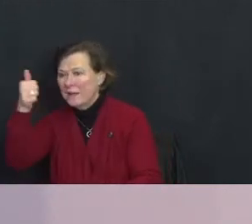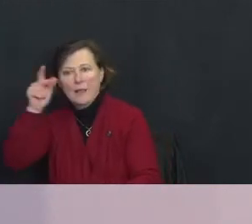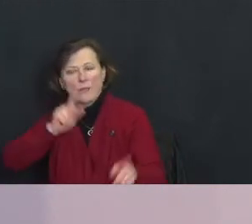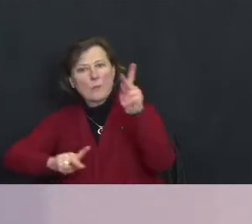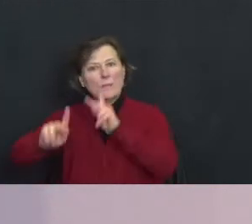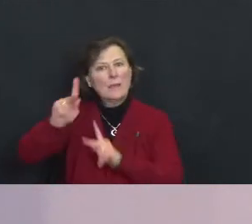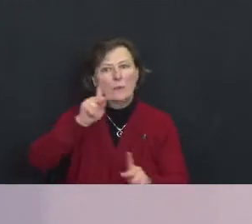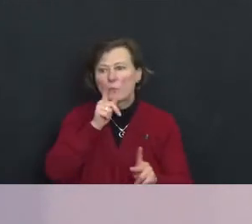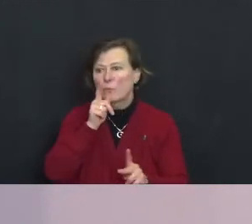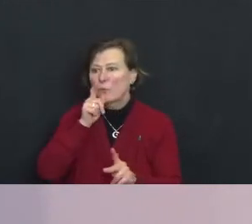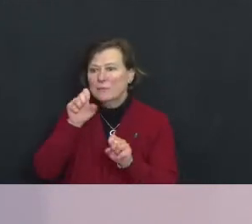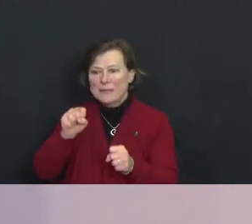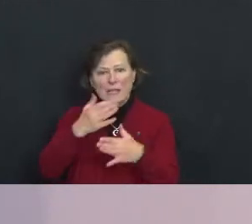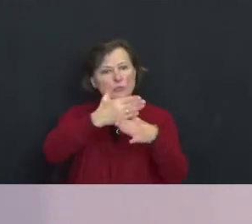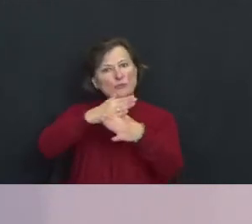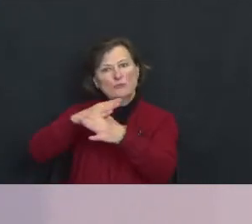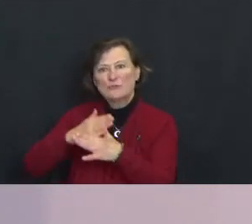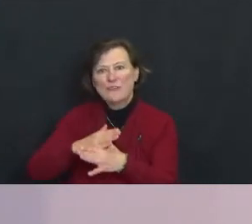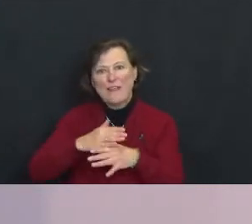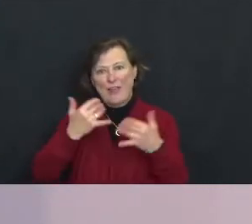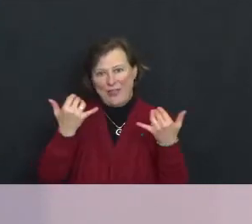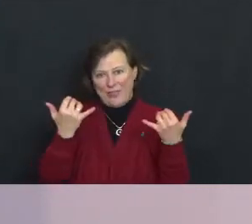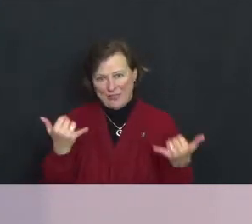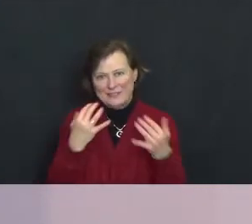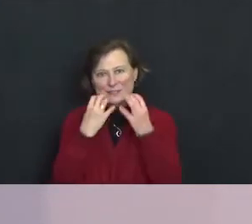whom to share this precious life.